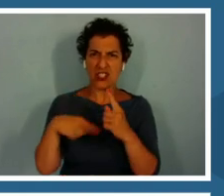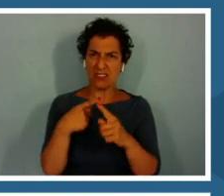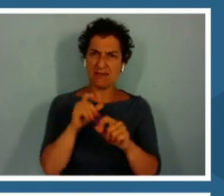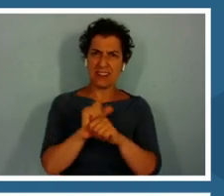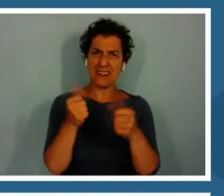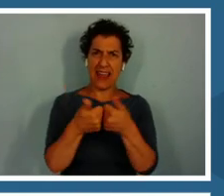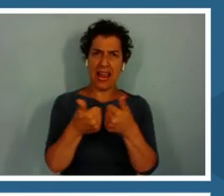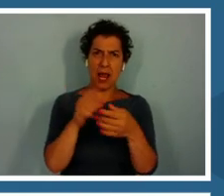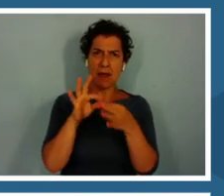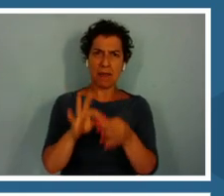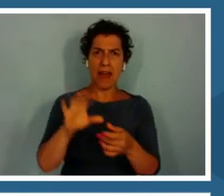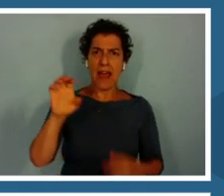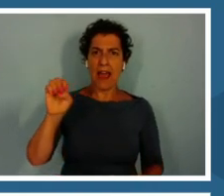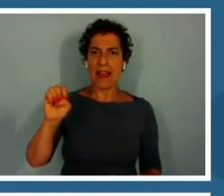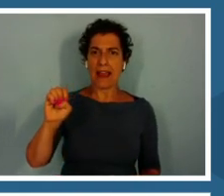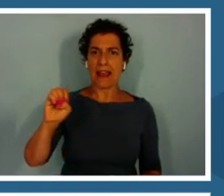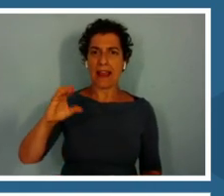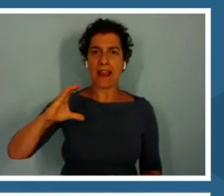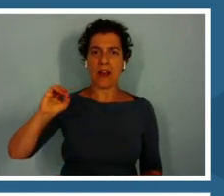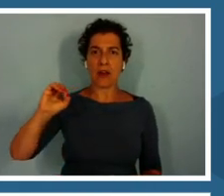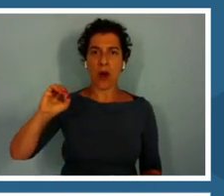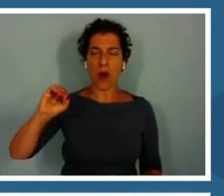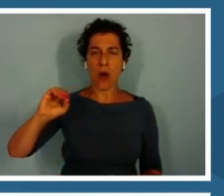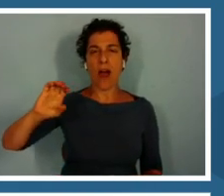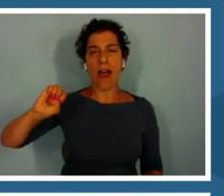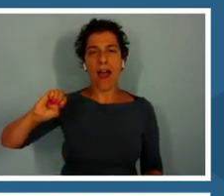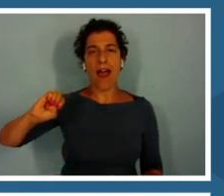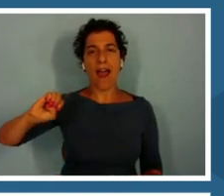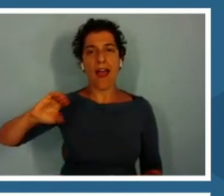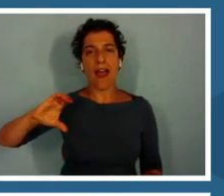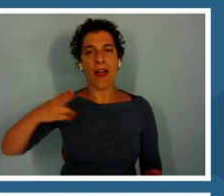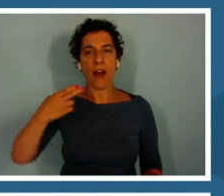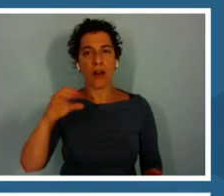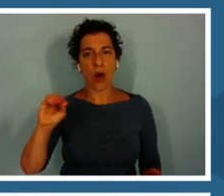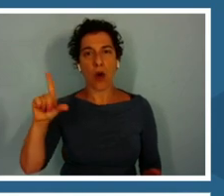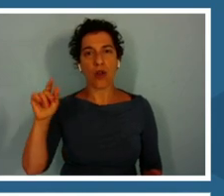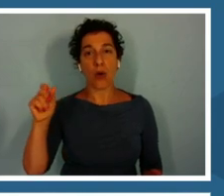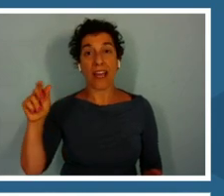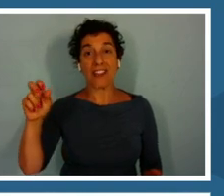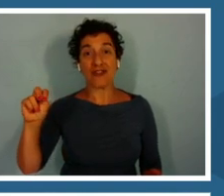Here's the sense that we don't have and cannot experience in any normal way.